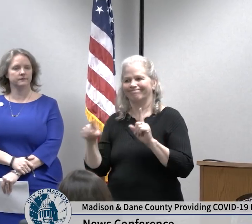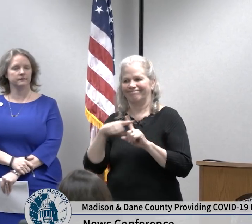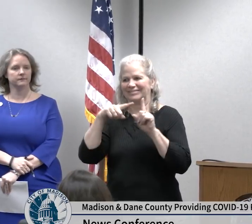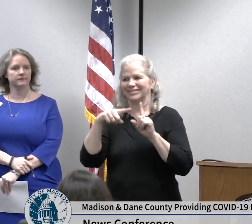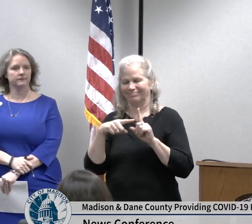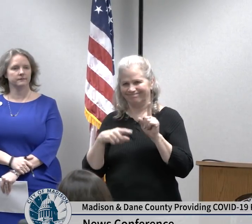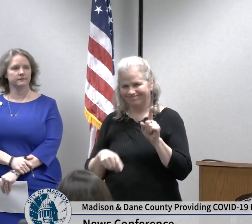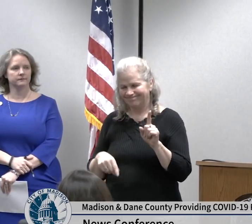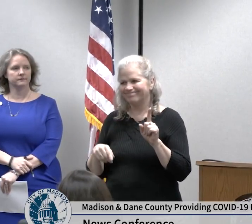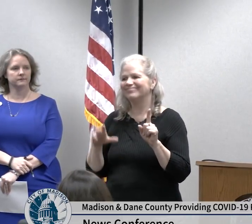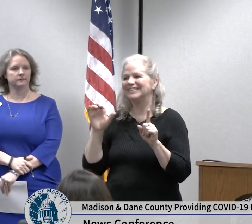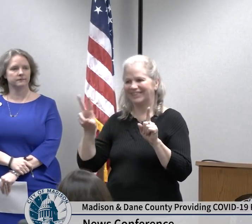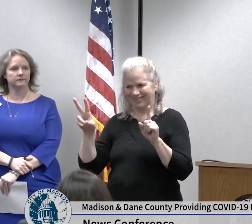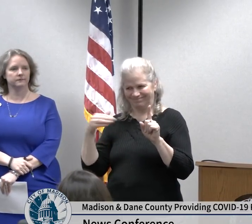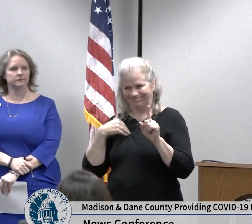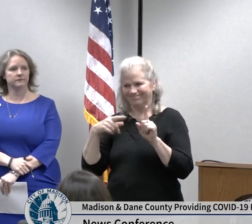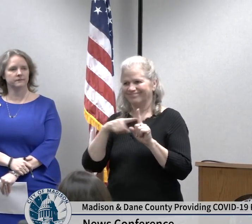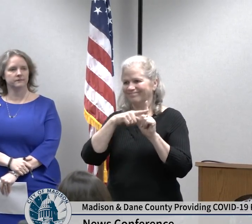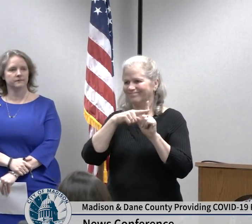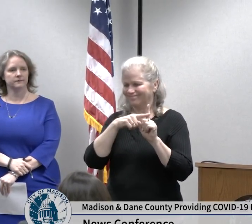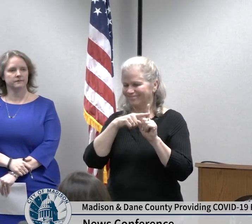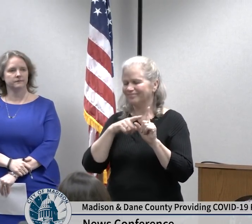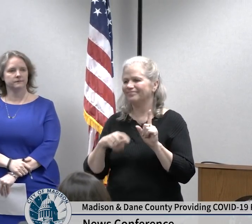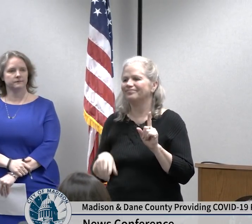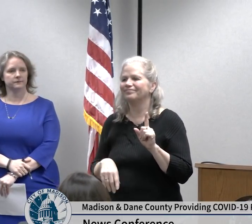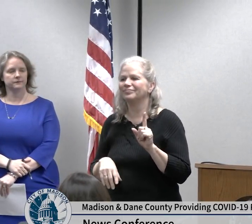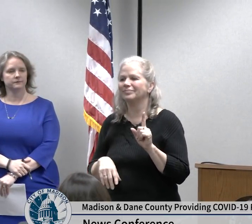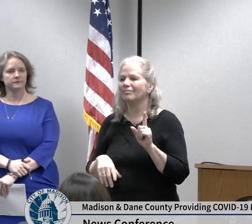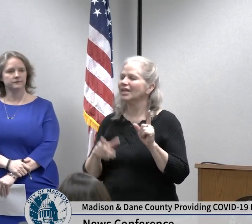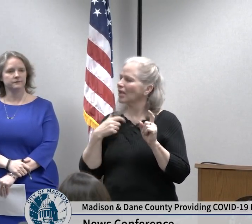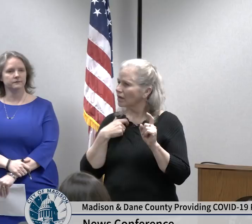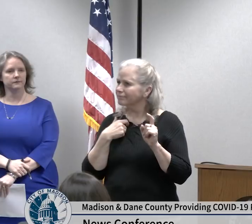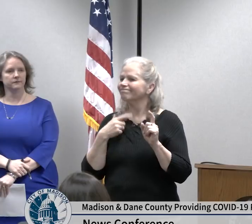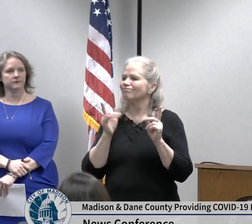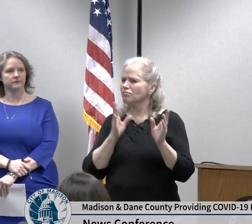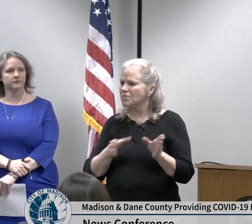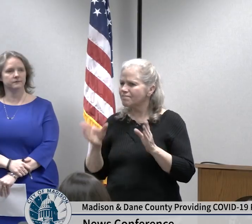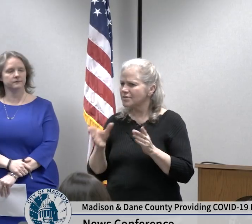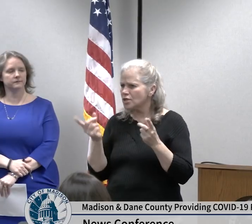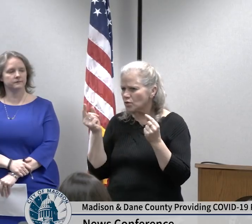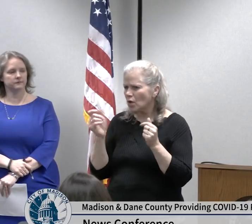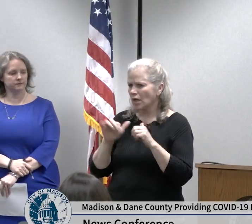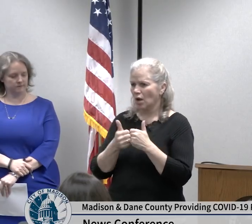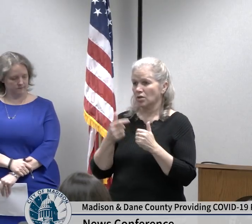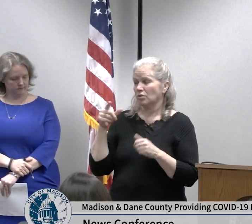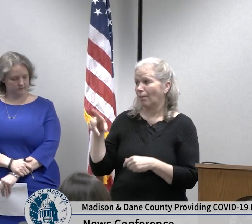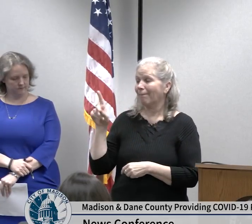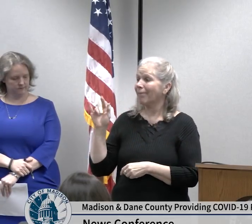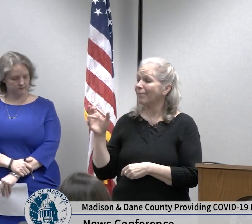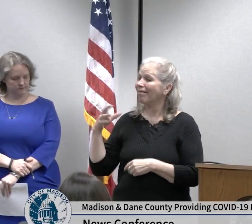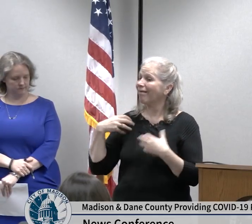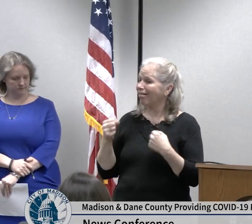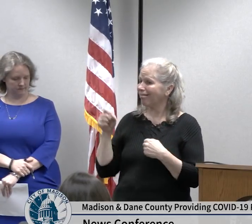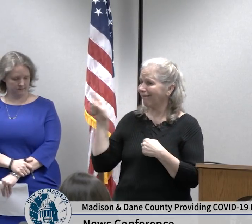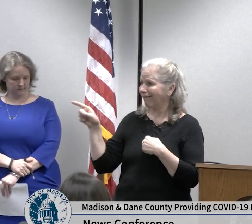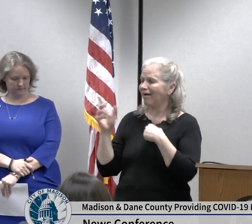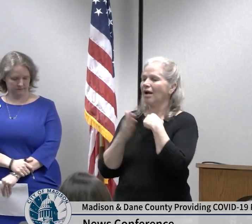collaboration between departments within County government Public Health Madison Dane County Dane County emergency management the Department of